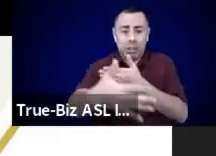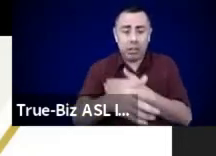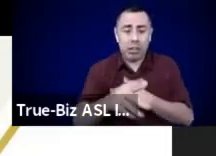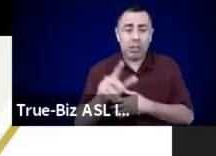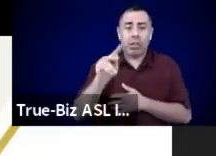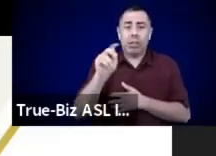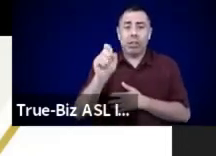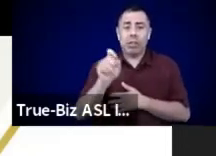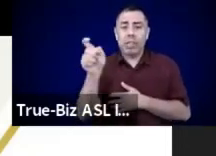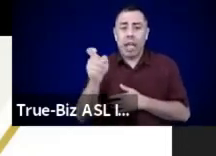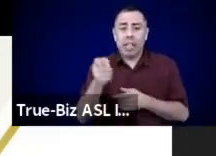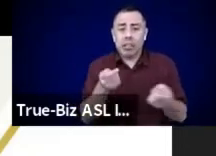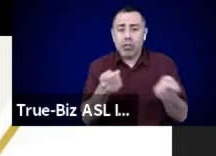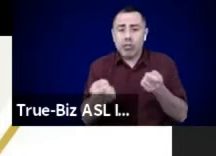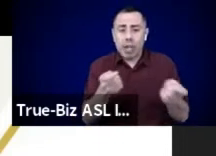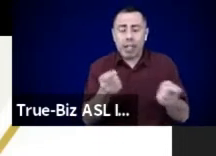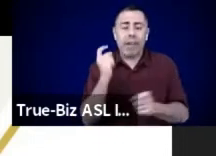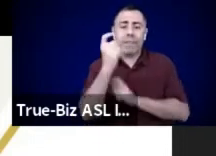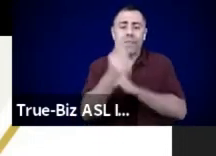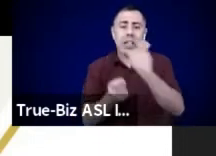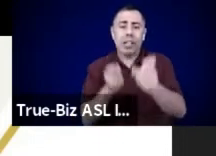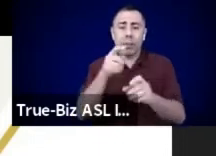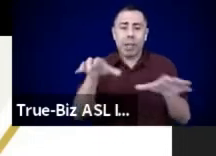Father Son